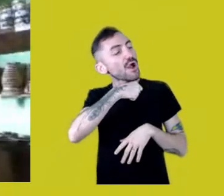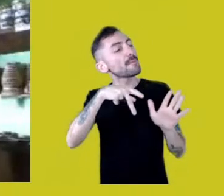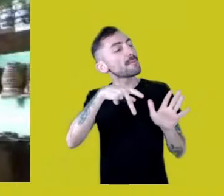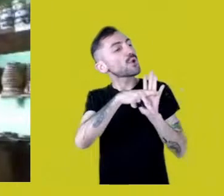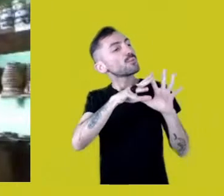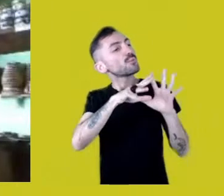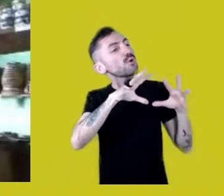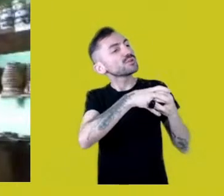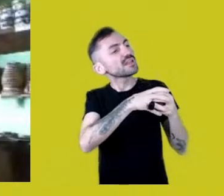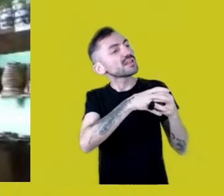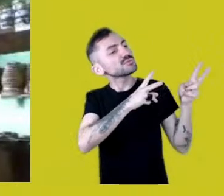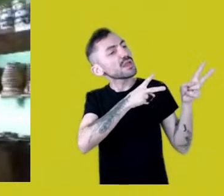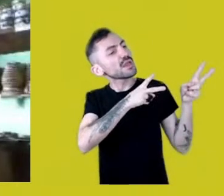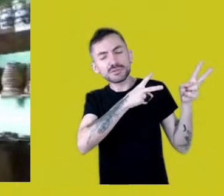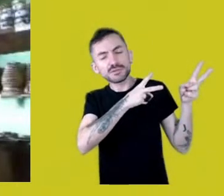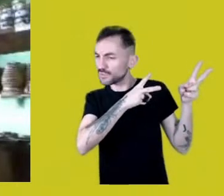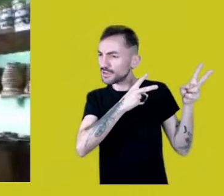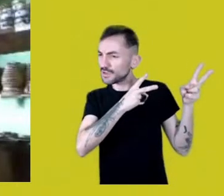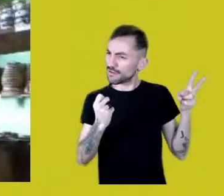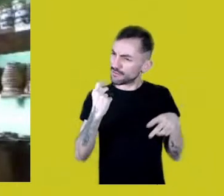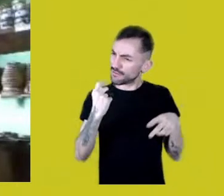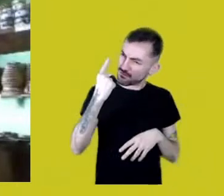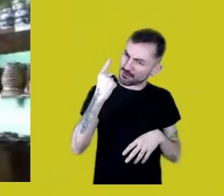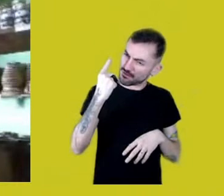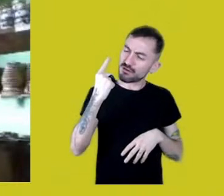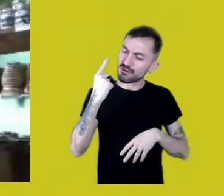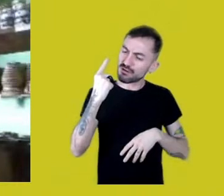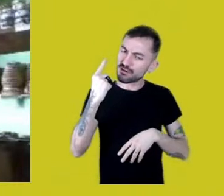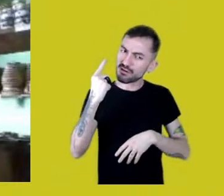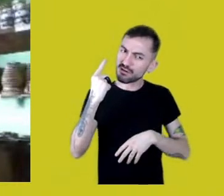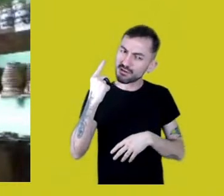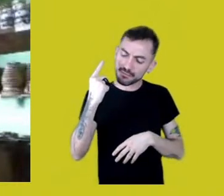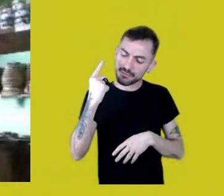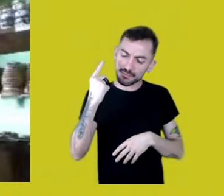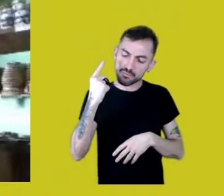And I said, “Mr. Aluísio, good to know that,